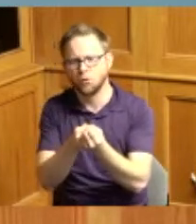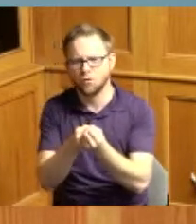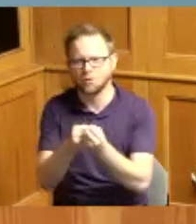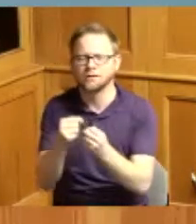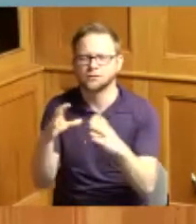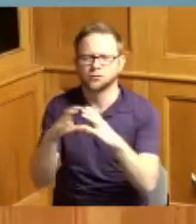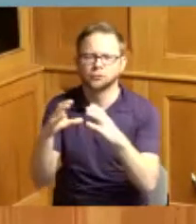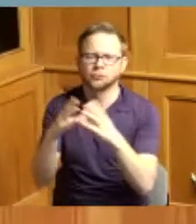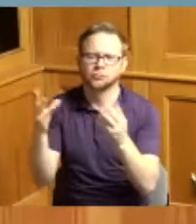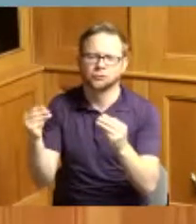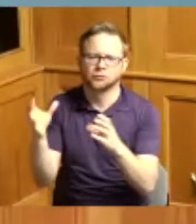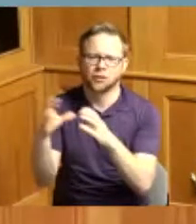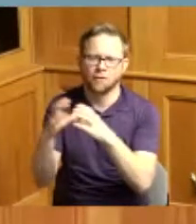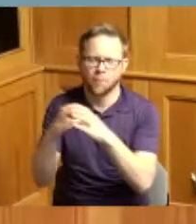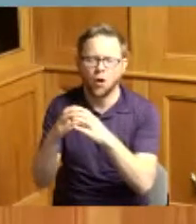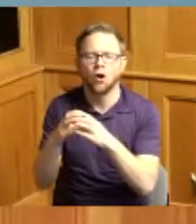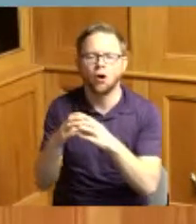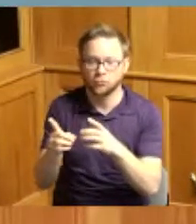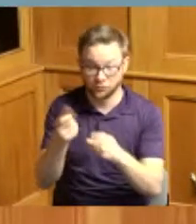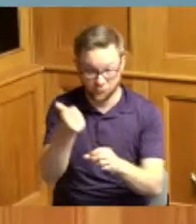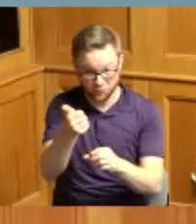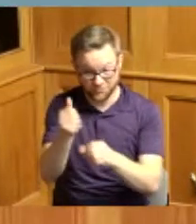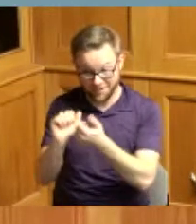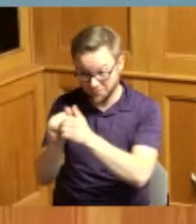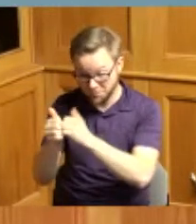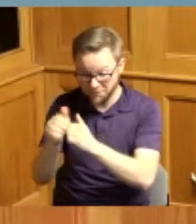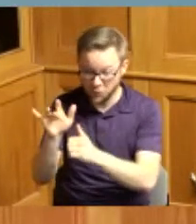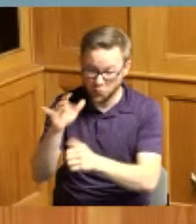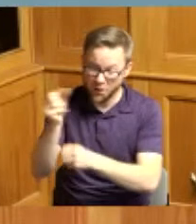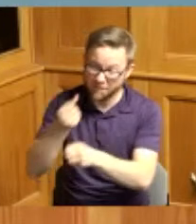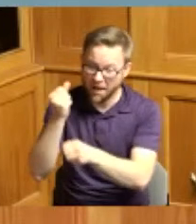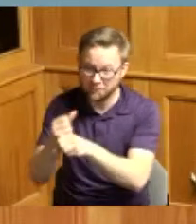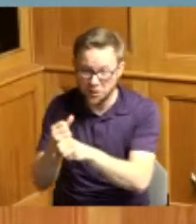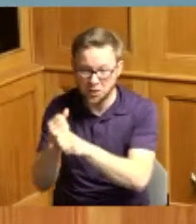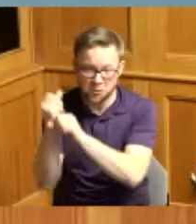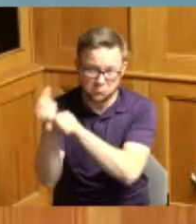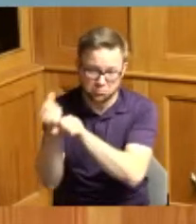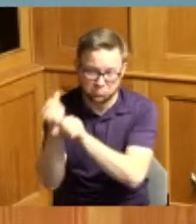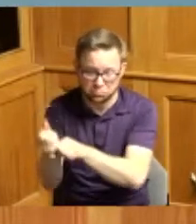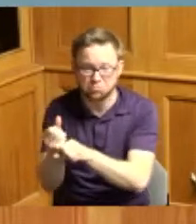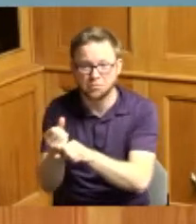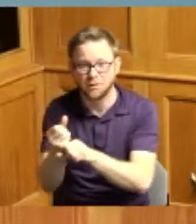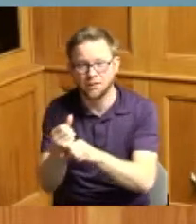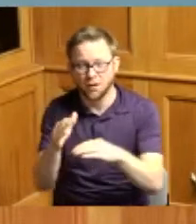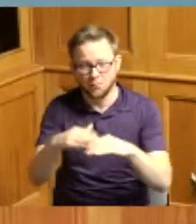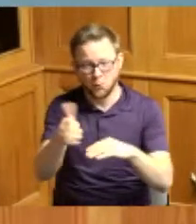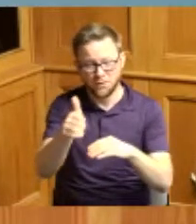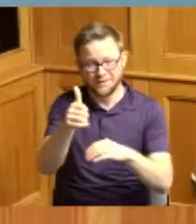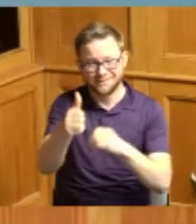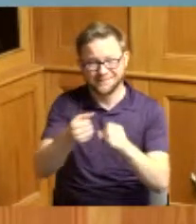having played competitive softball for 25 years and has spent more than 10 years coaching and